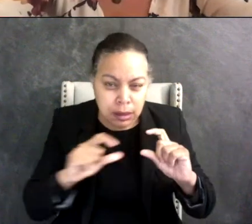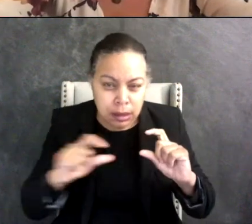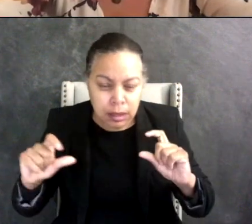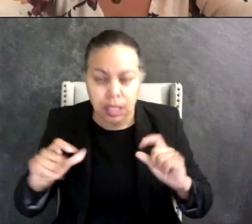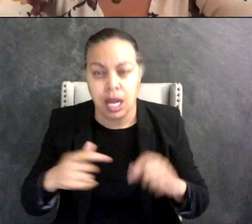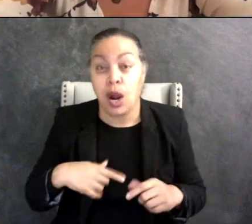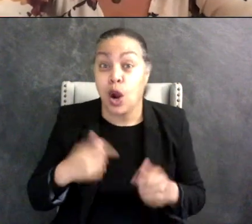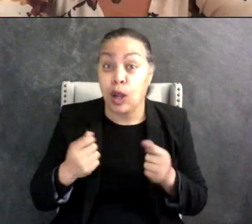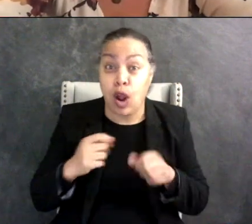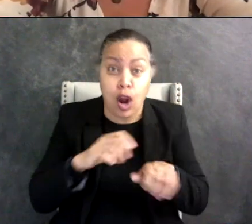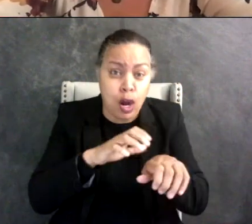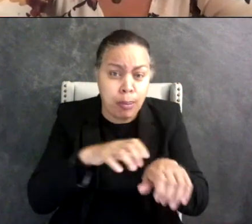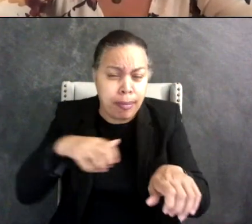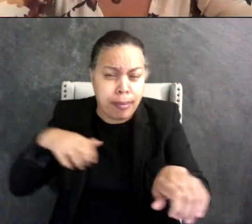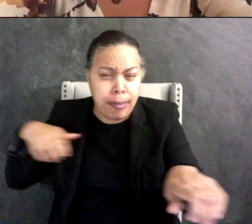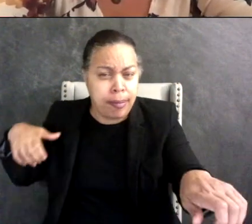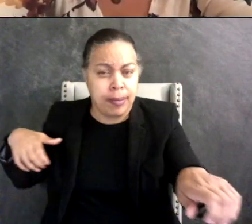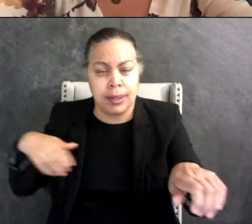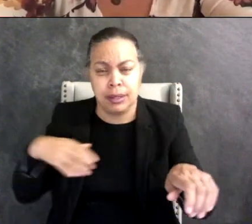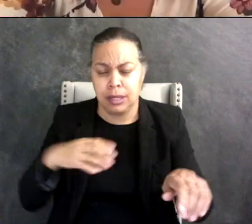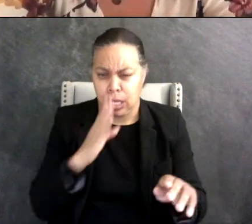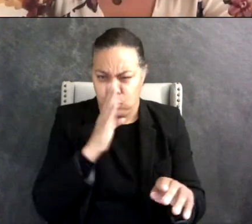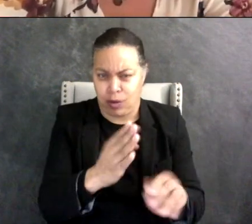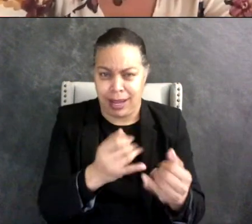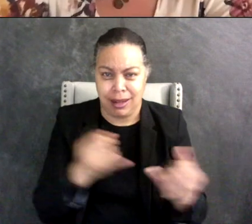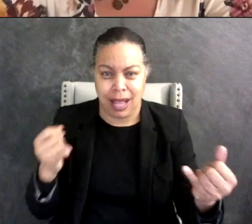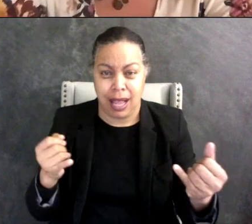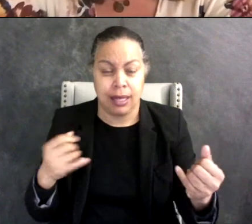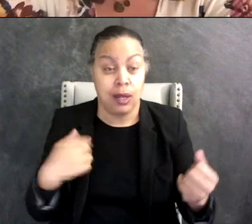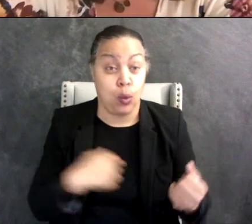the house to the other and we always thought it was like kind of creative because they would be